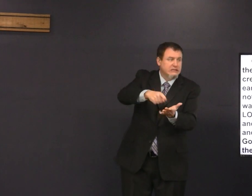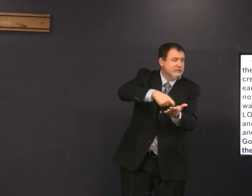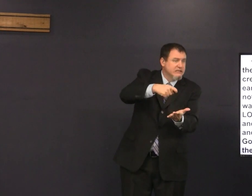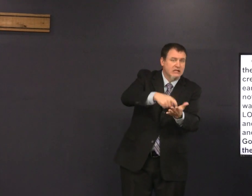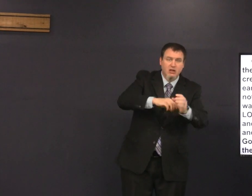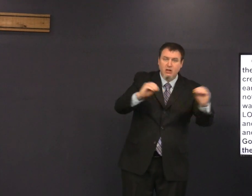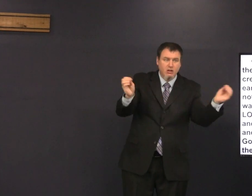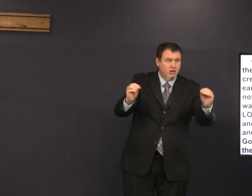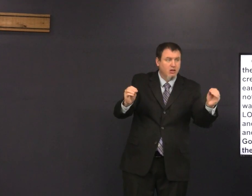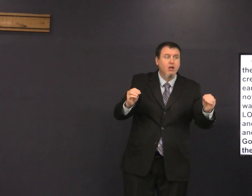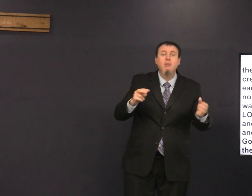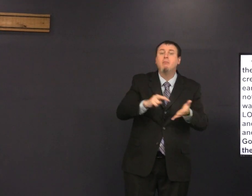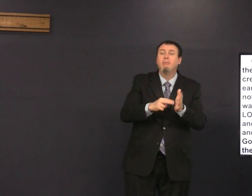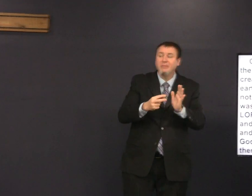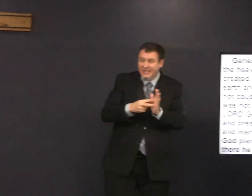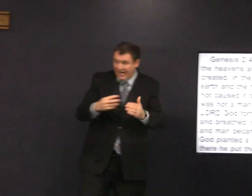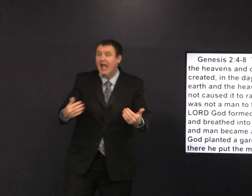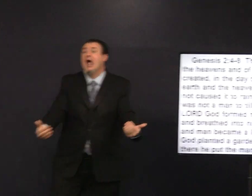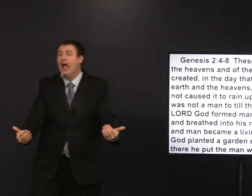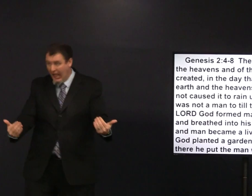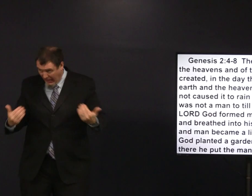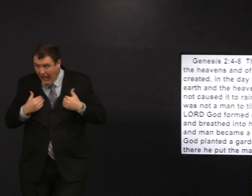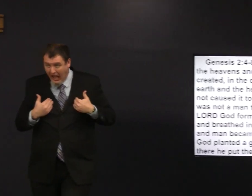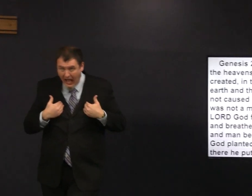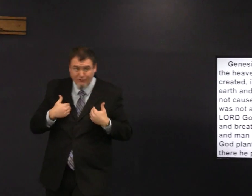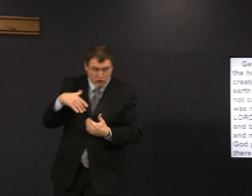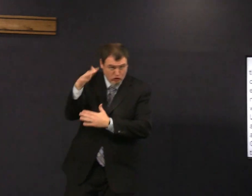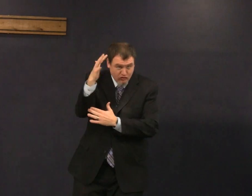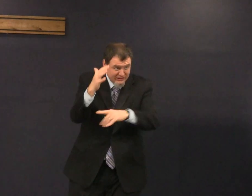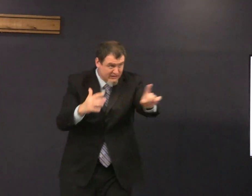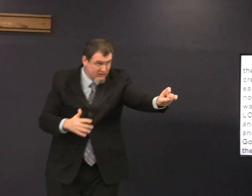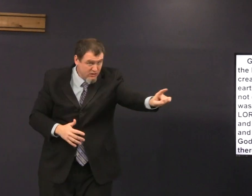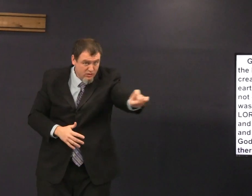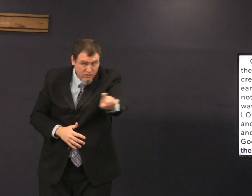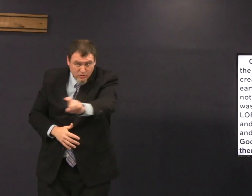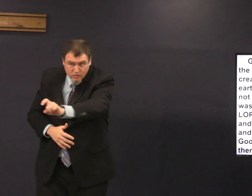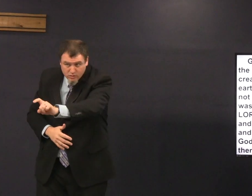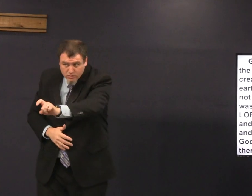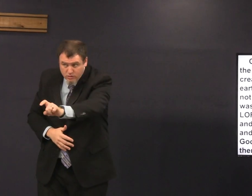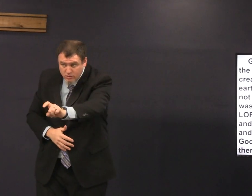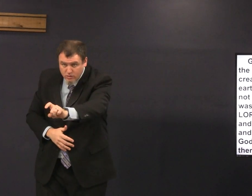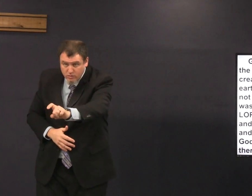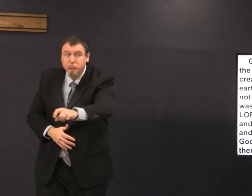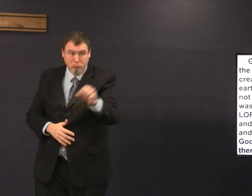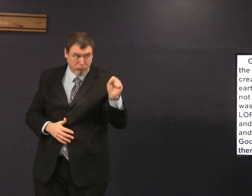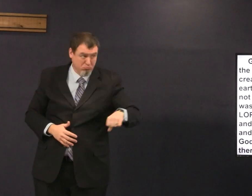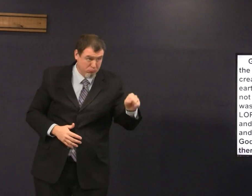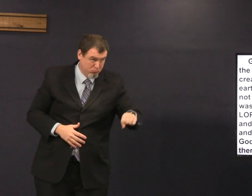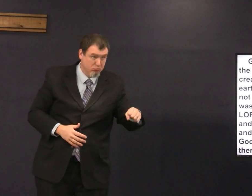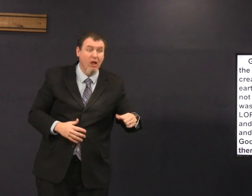there was no man to tilt the crown so did that mean that there were trees yes